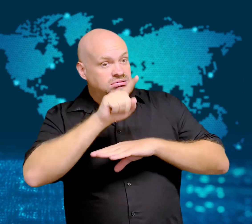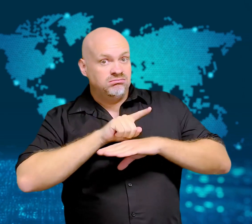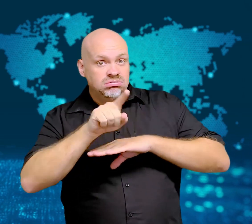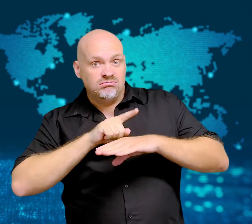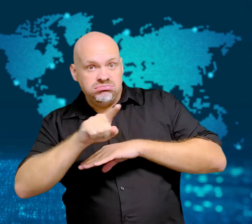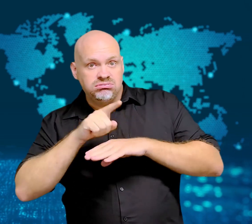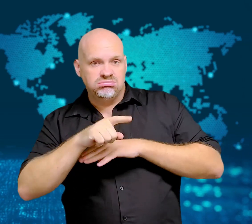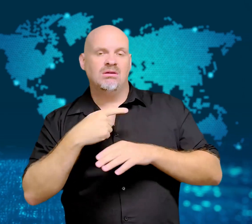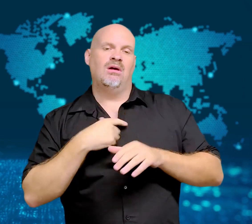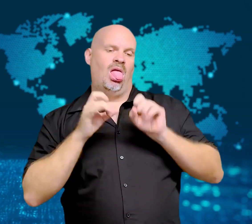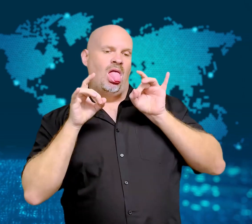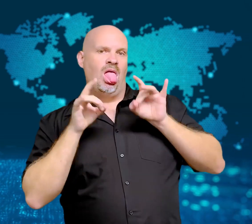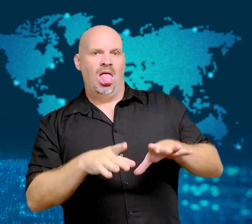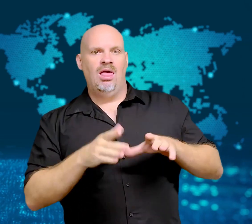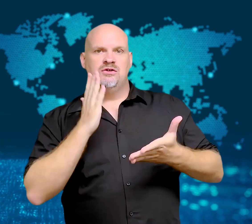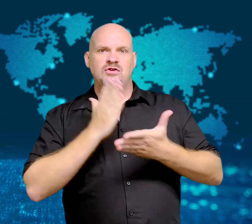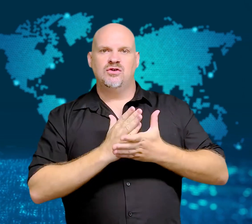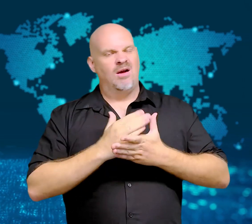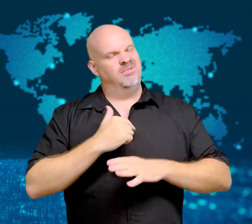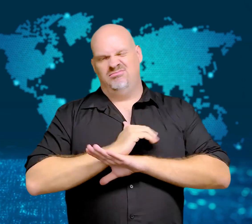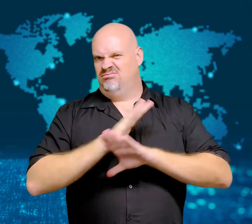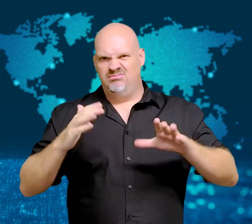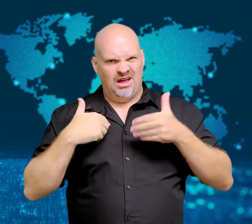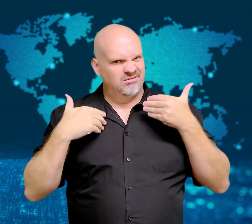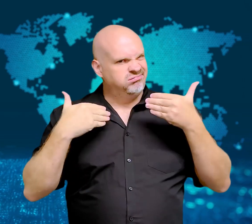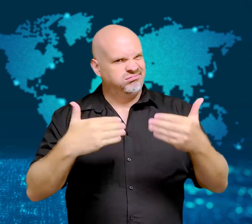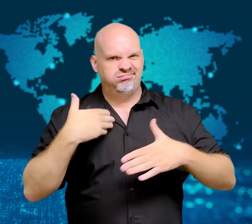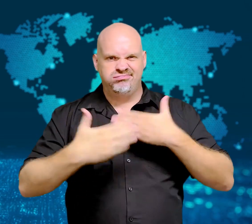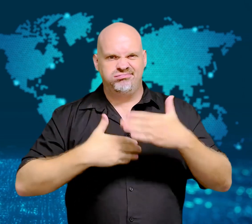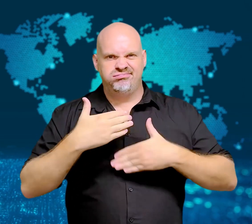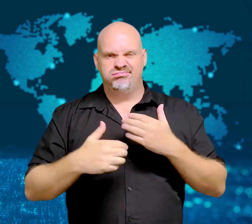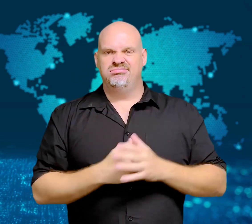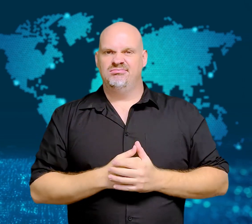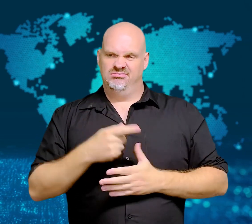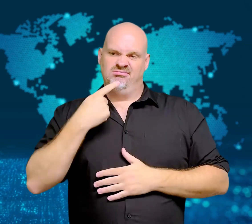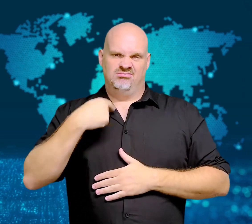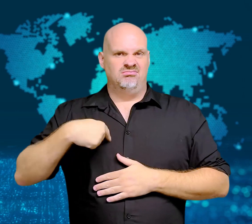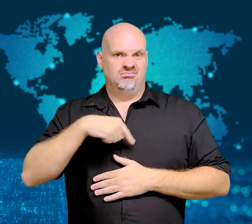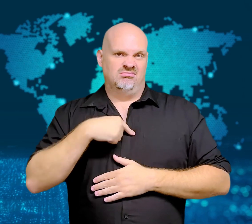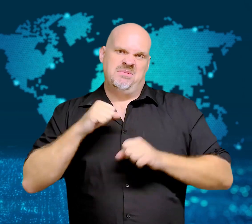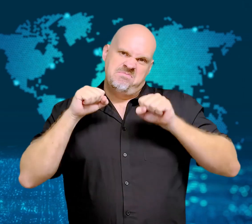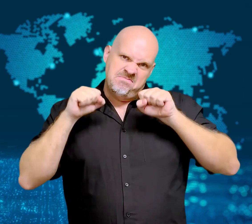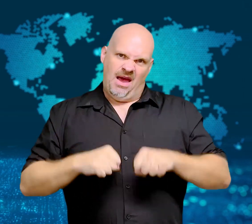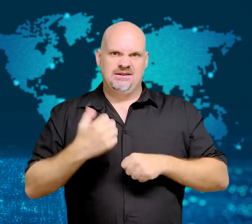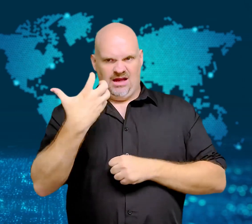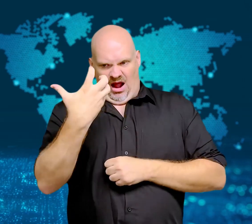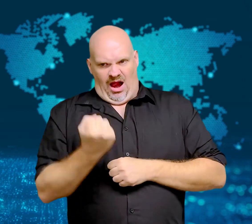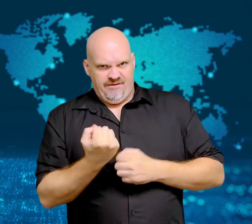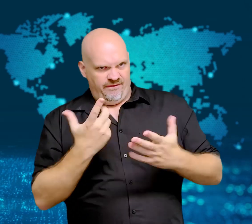he would never abandon his nuclear weapons and missiles.